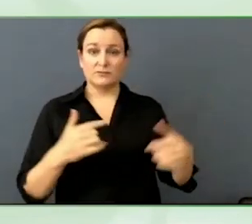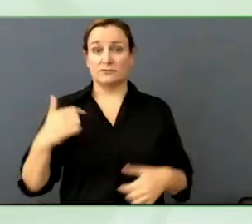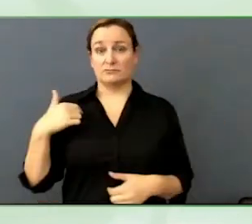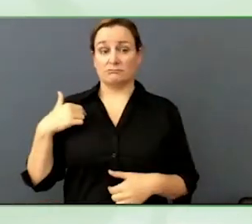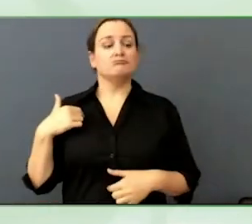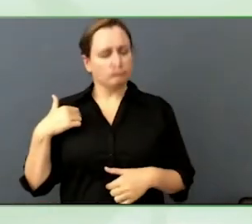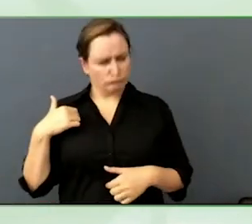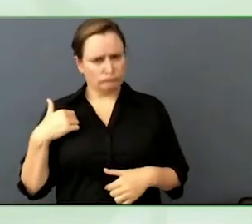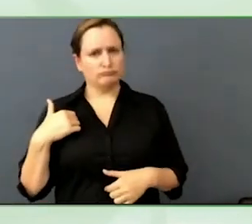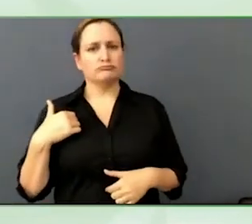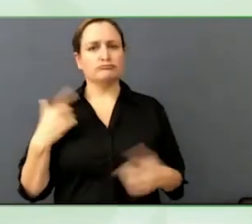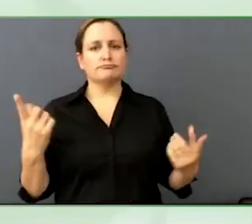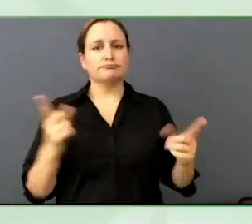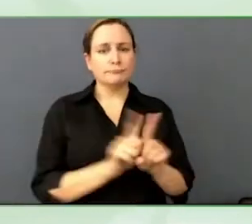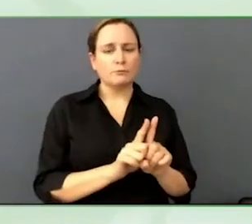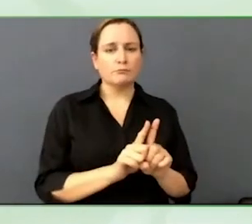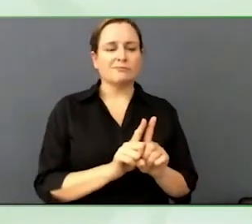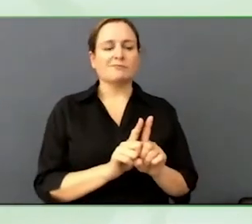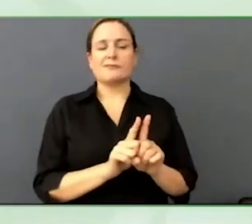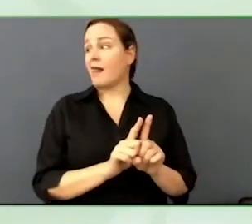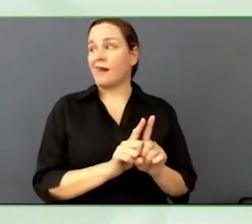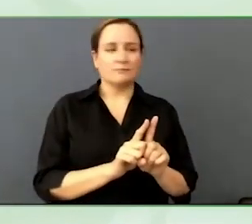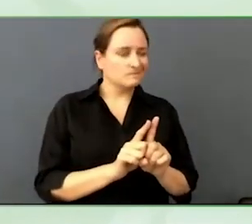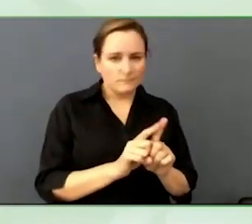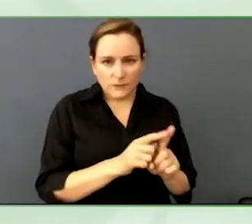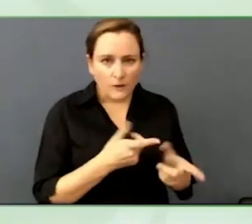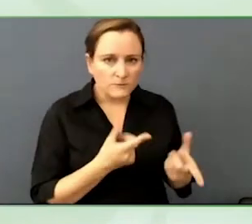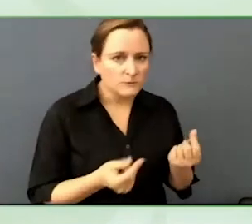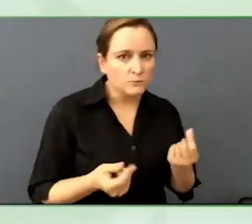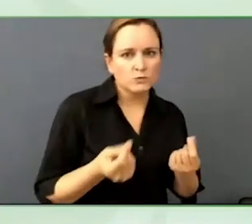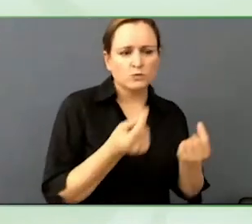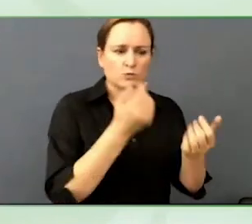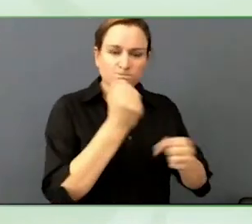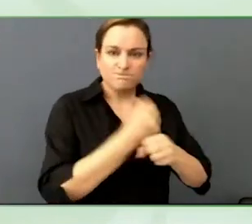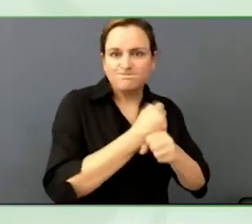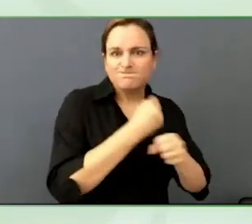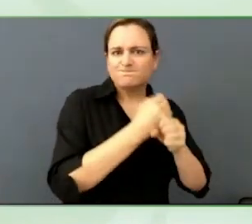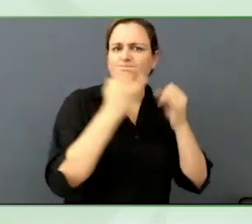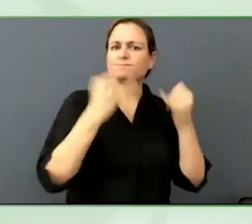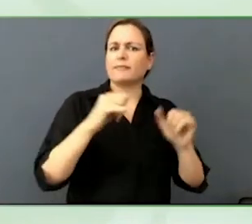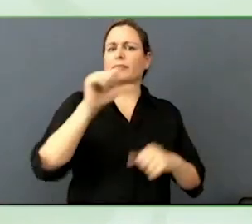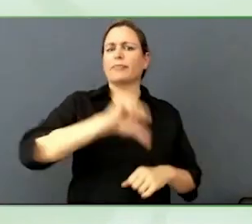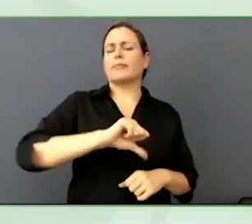opportunity. I know that you and your colleagues at 3Play Media have